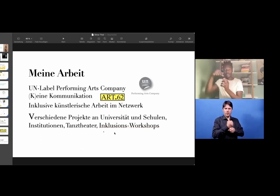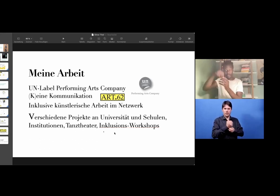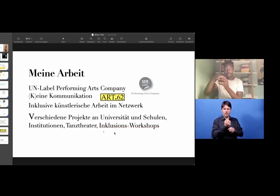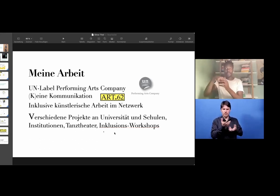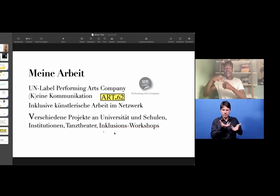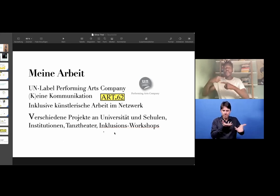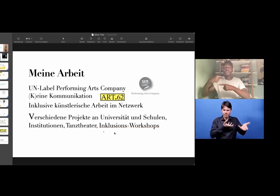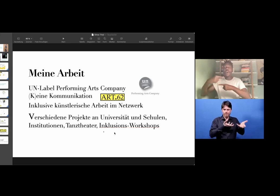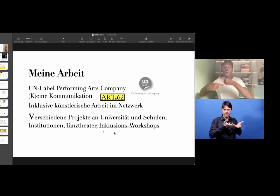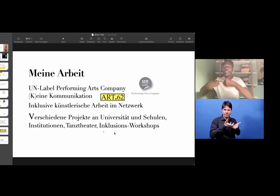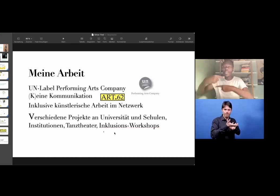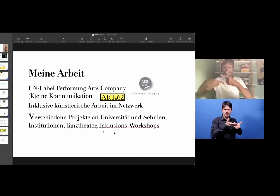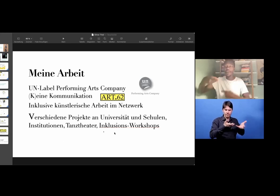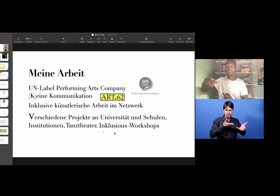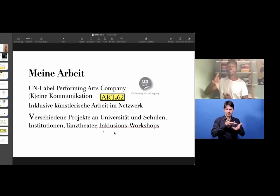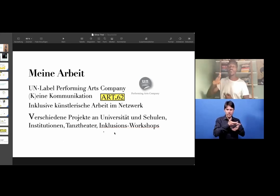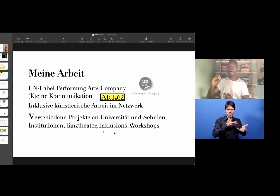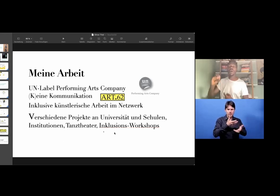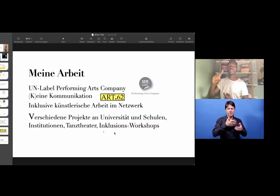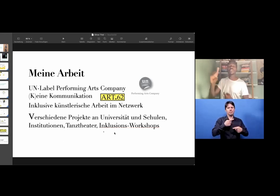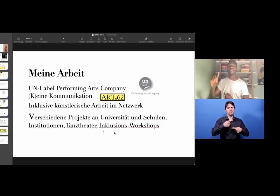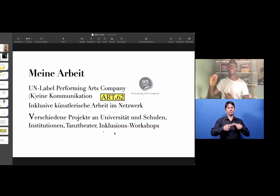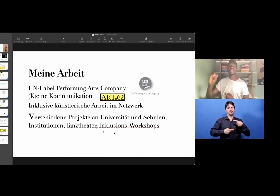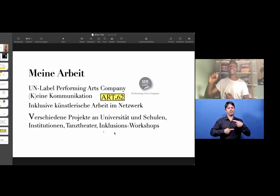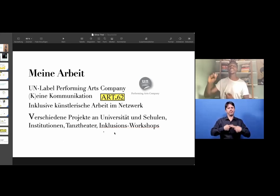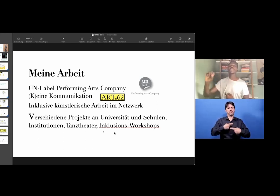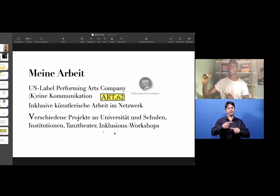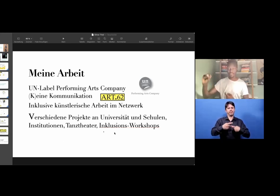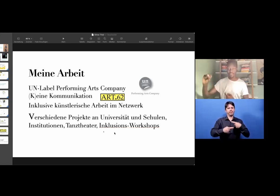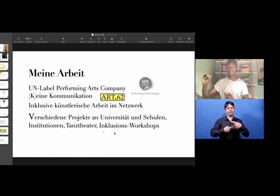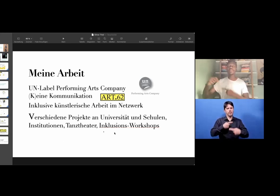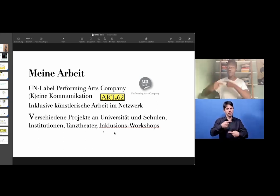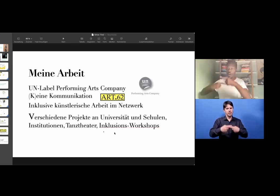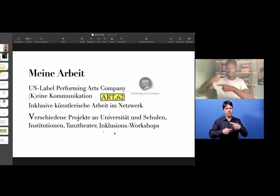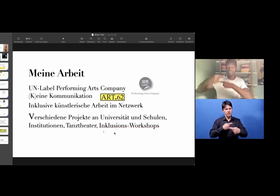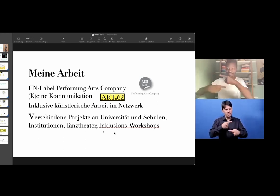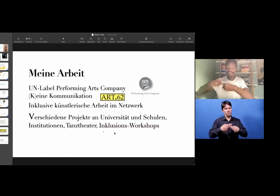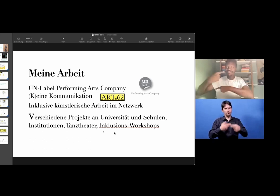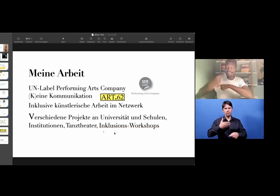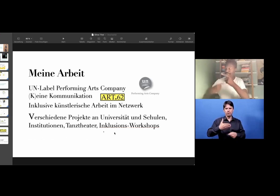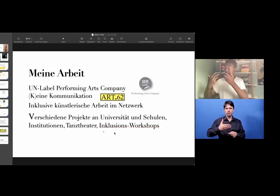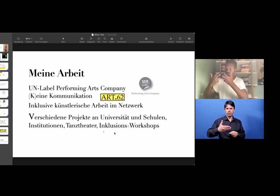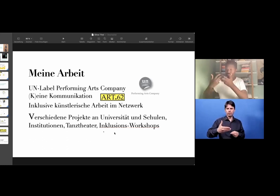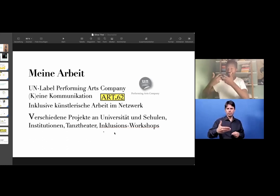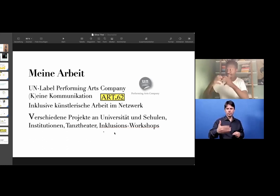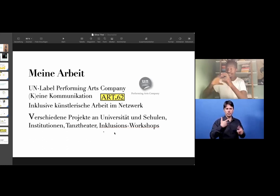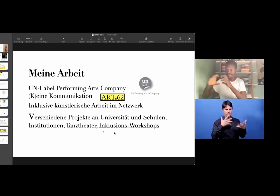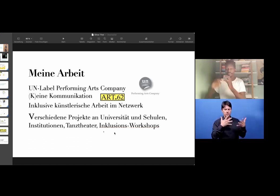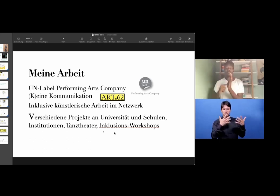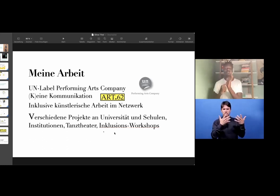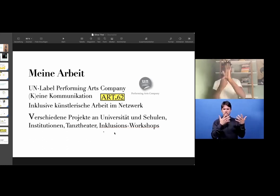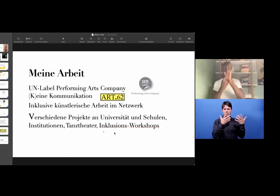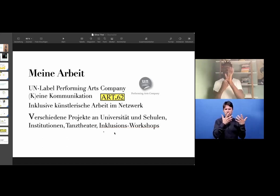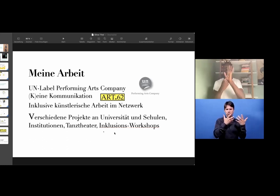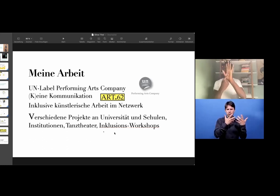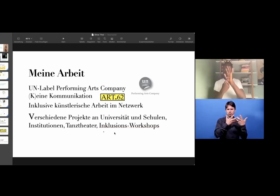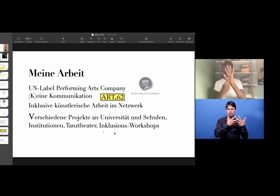And how does the process go along to actually start to communicating with each other